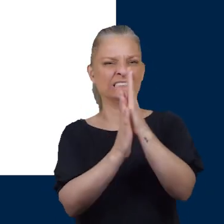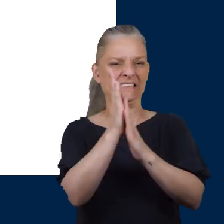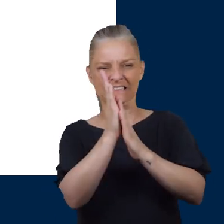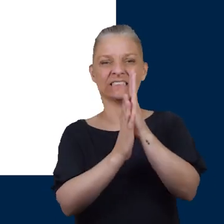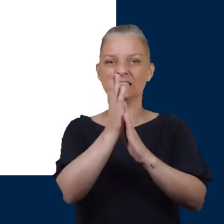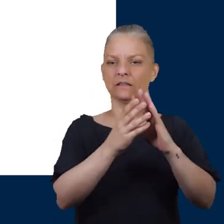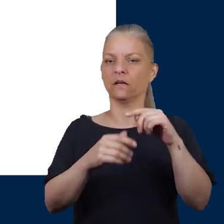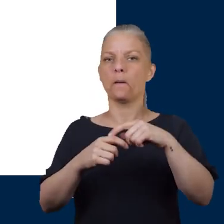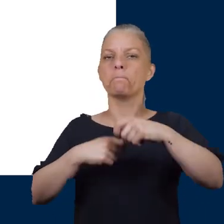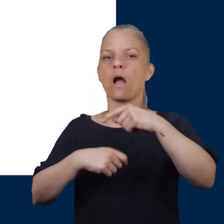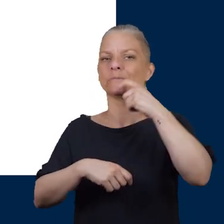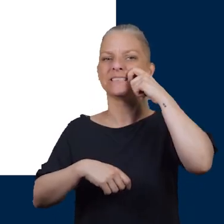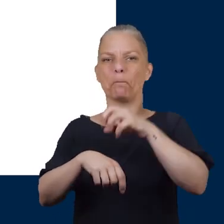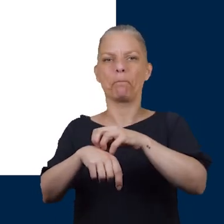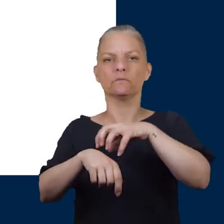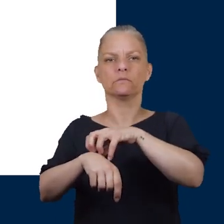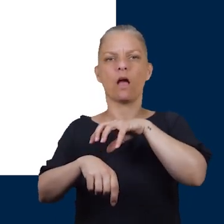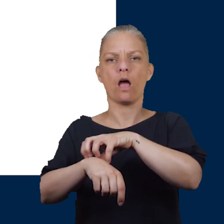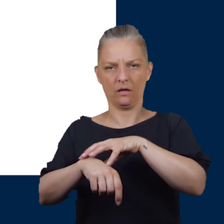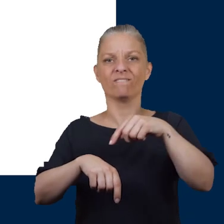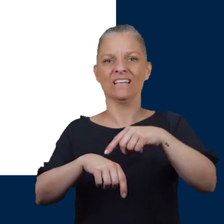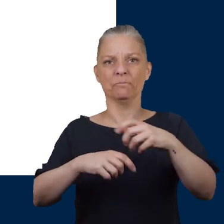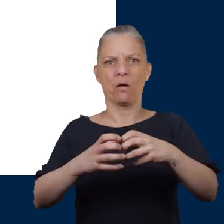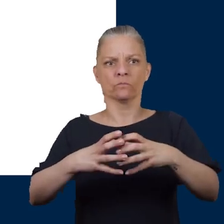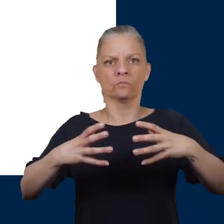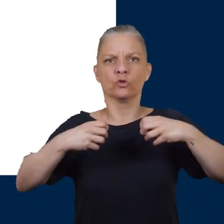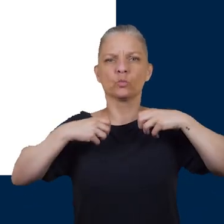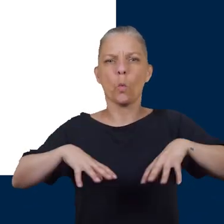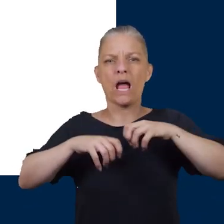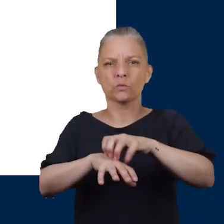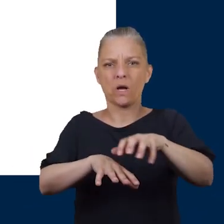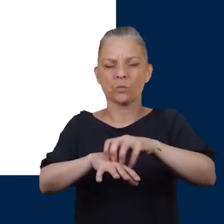which could lead to blisters and if your feet are sweating it absorbs the moisture from your feet.